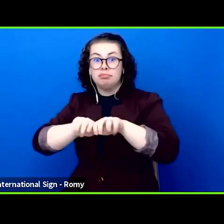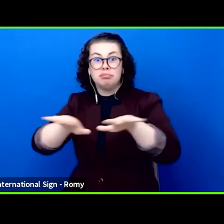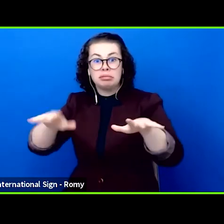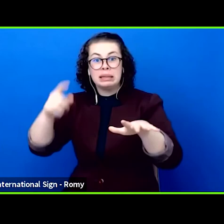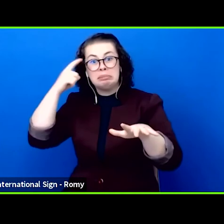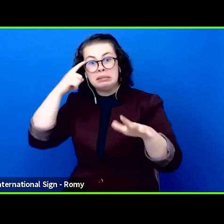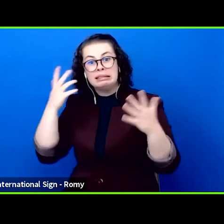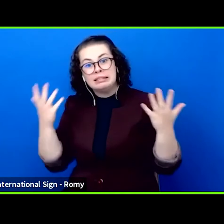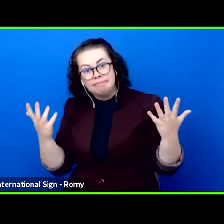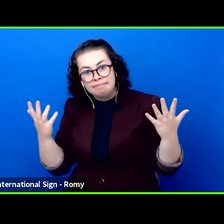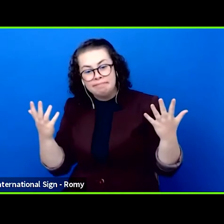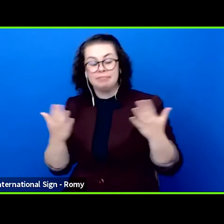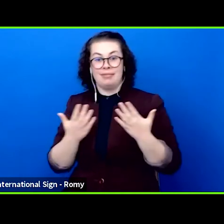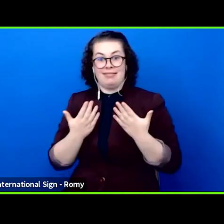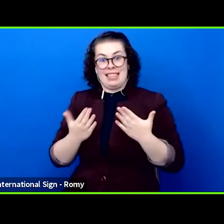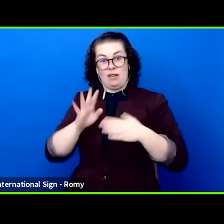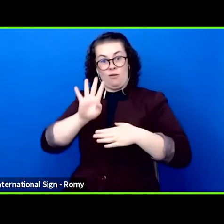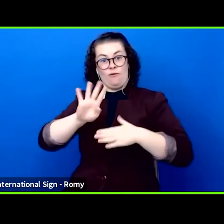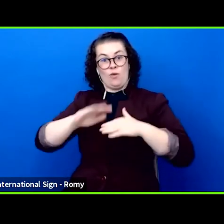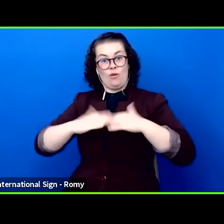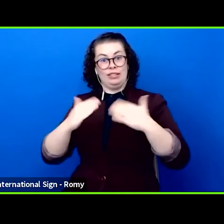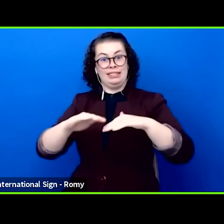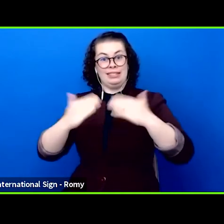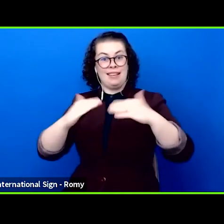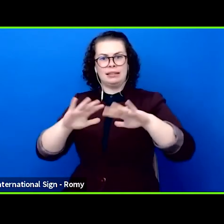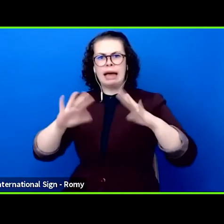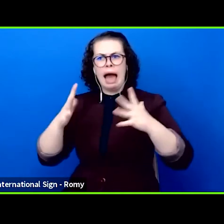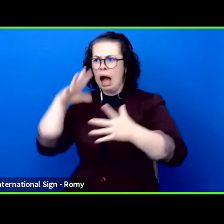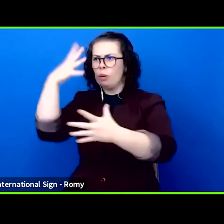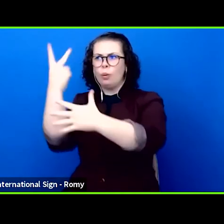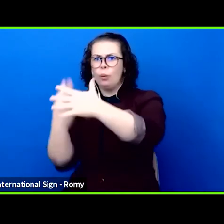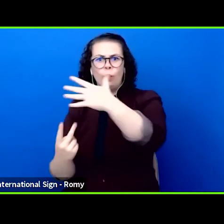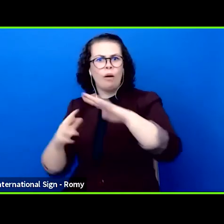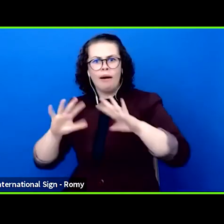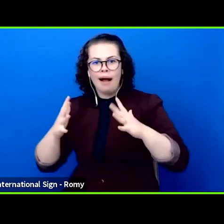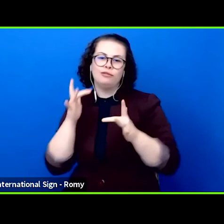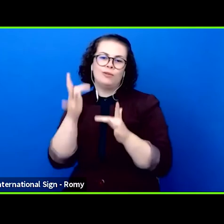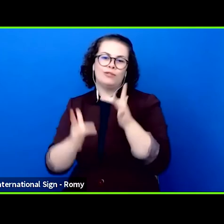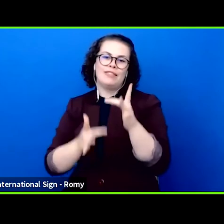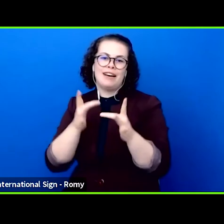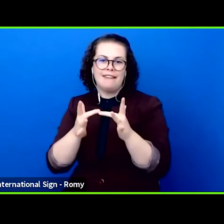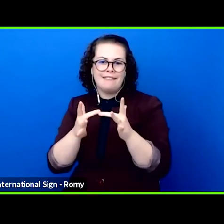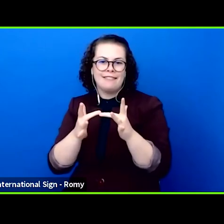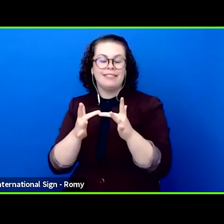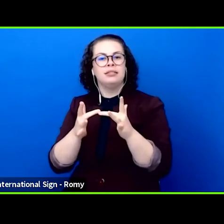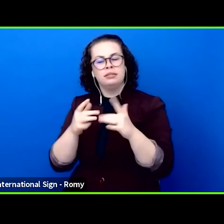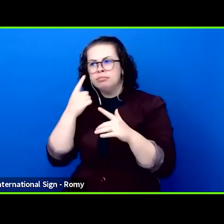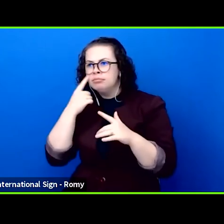enlarge yourself in virtual worlds, to test new perspectives to take a stance and dance,